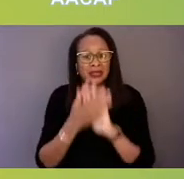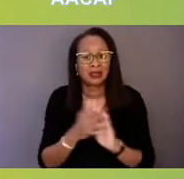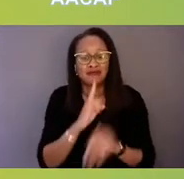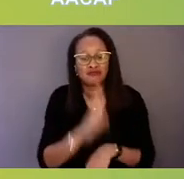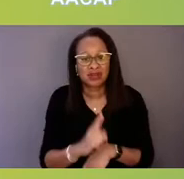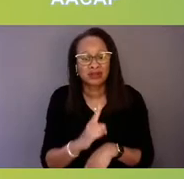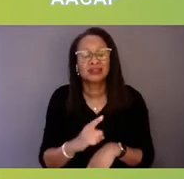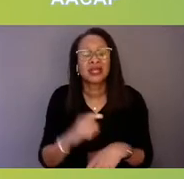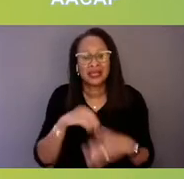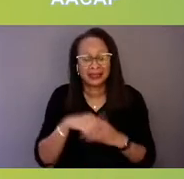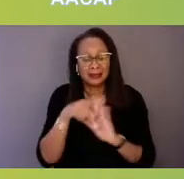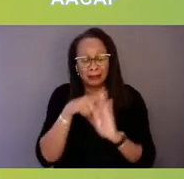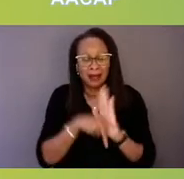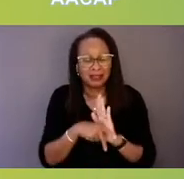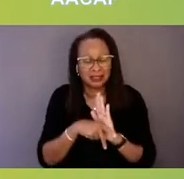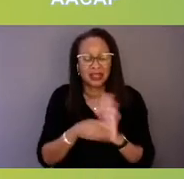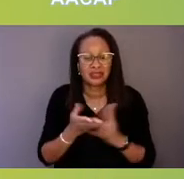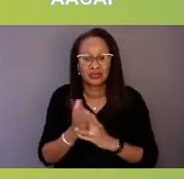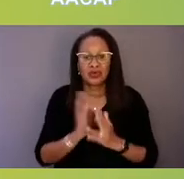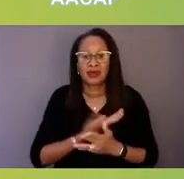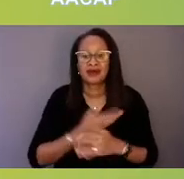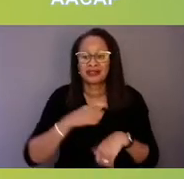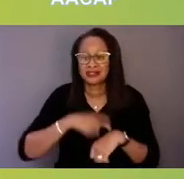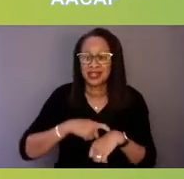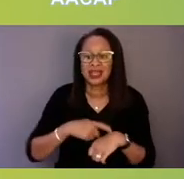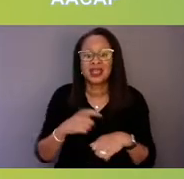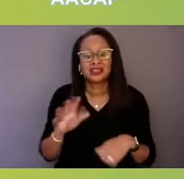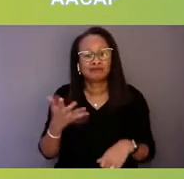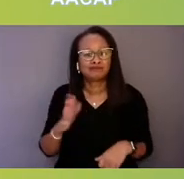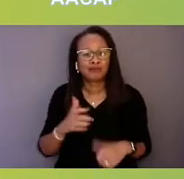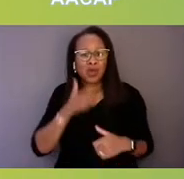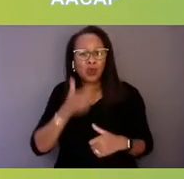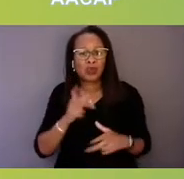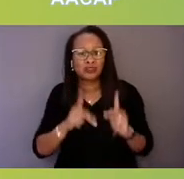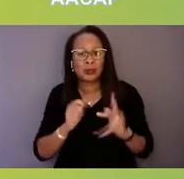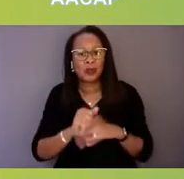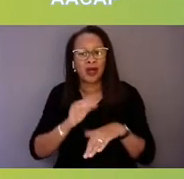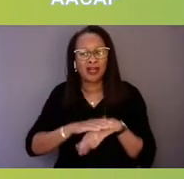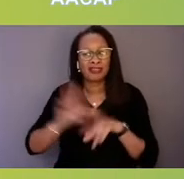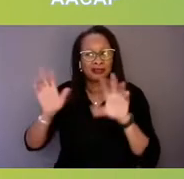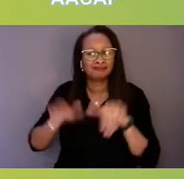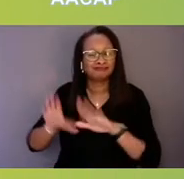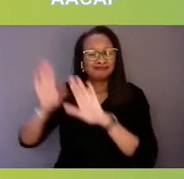through our time to kind of watch folks on the Hill with Congress.